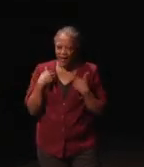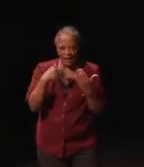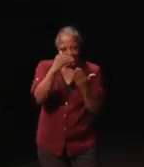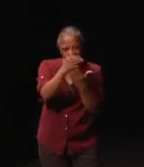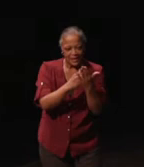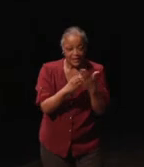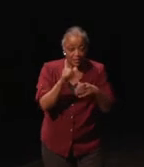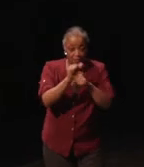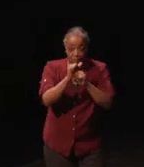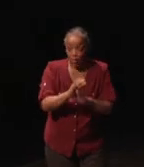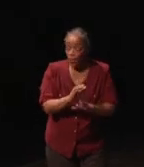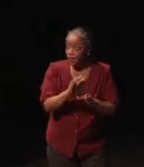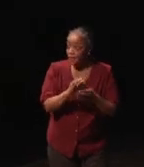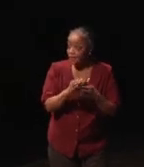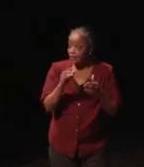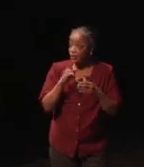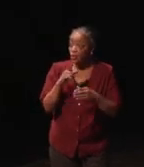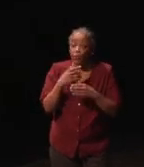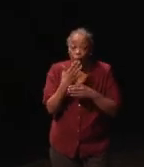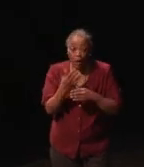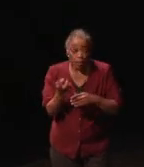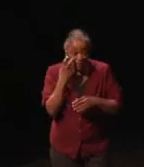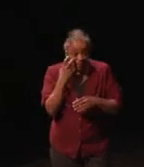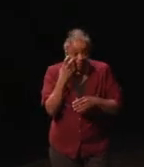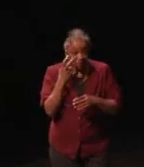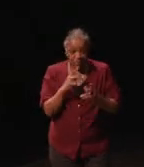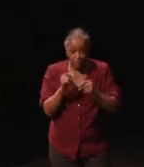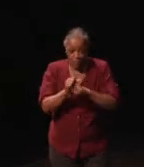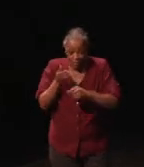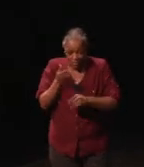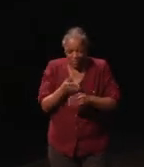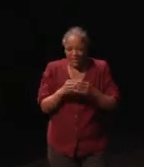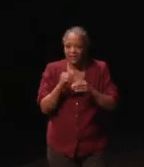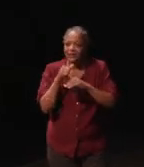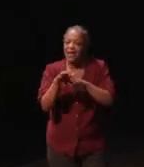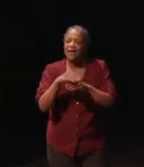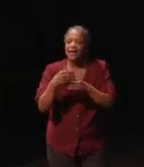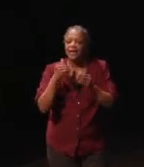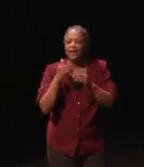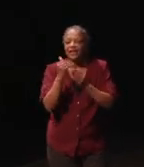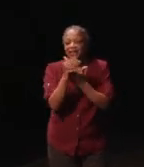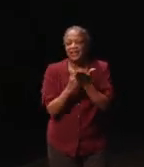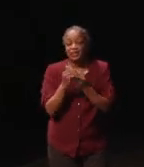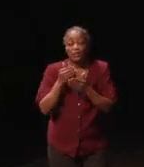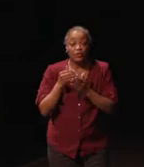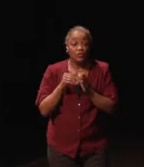employees internally who were colorblind. I sent out a list through HR and then emailed everybody saying,